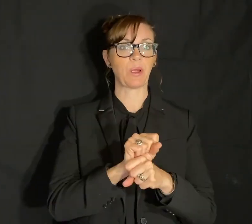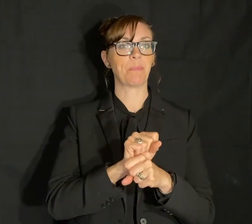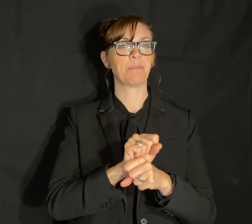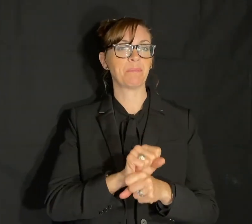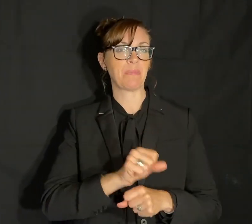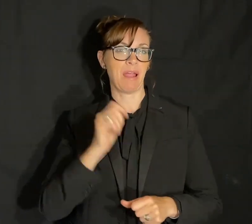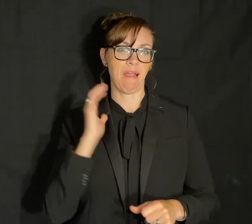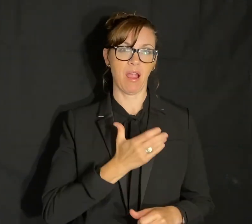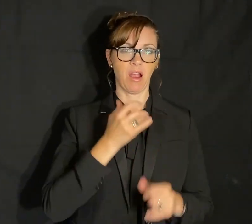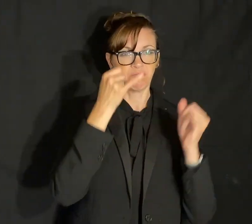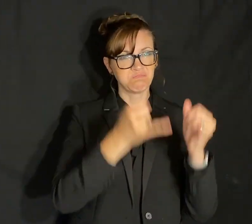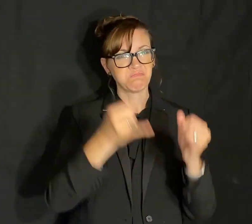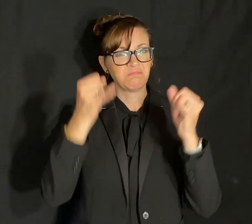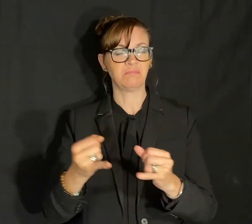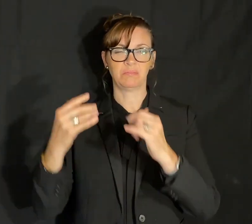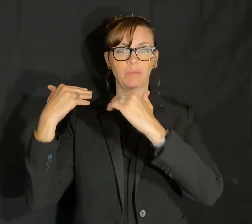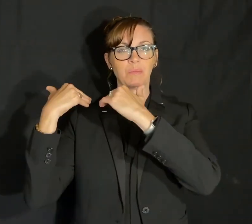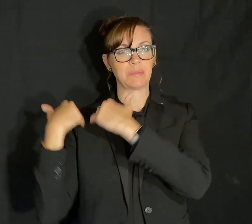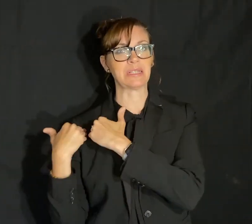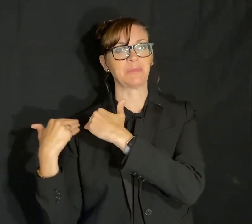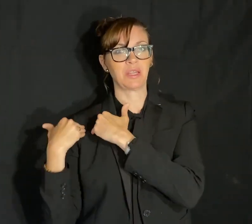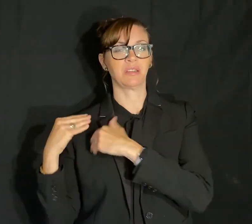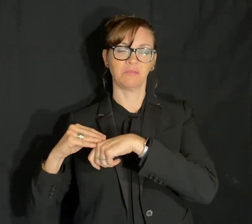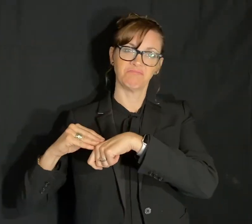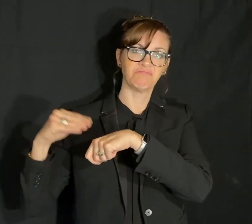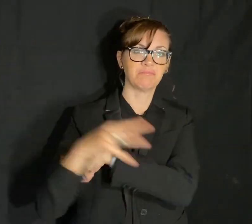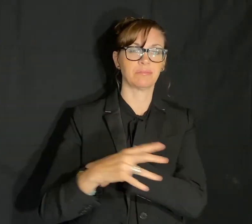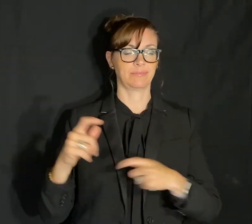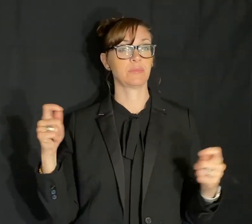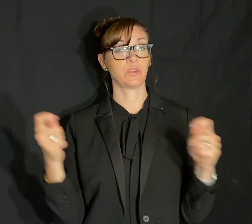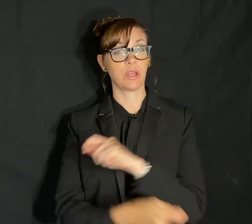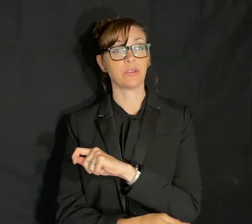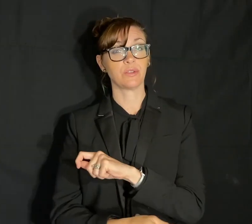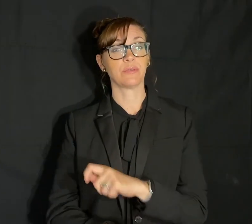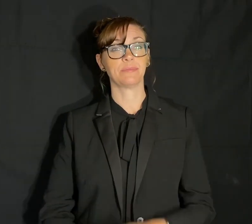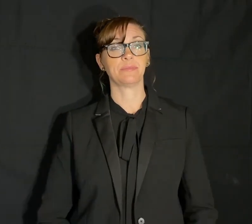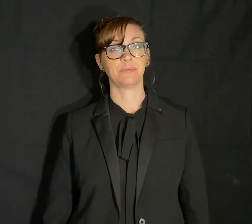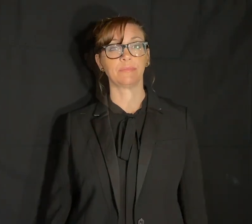to stand up against racial injustice and inequality- together.